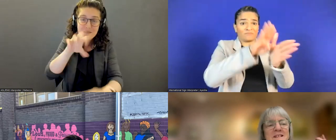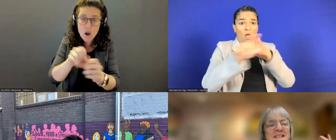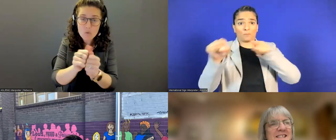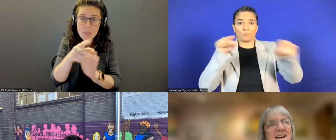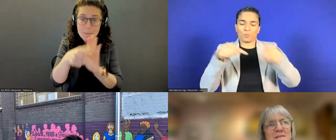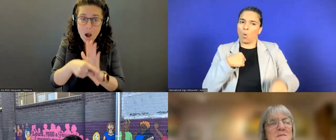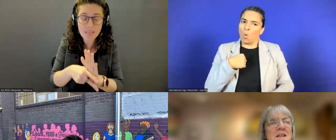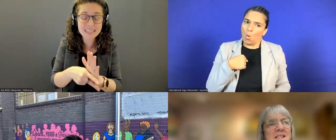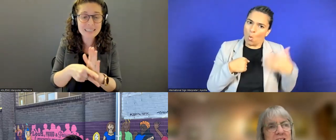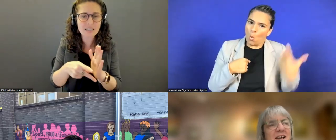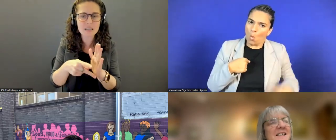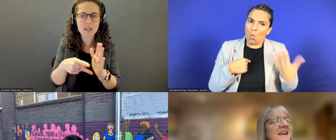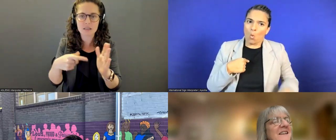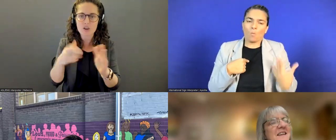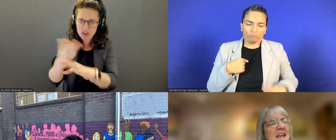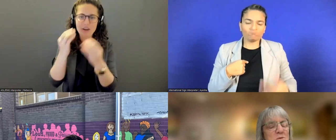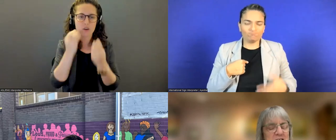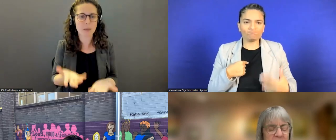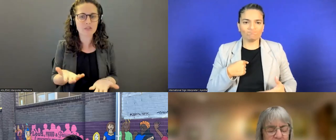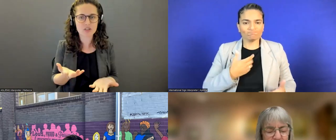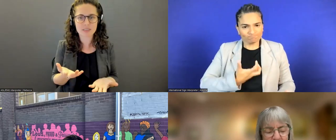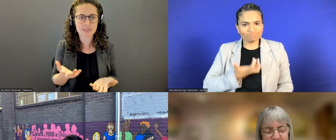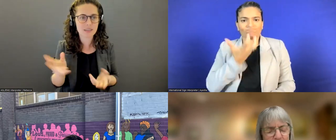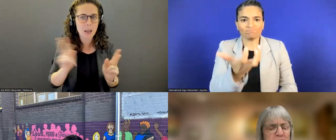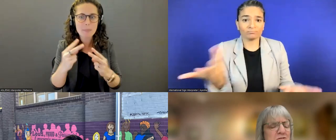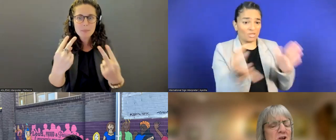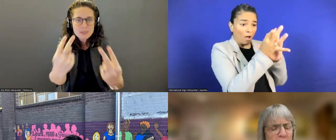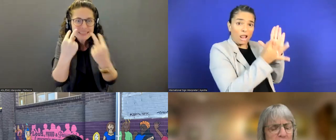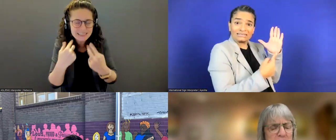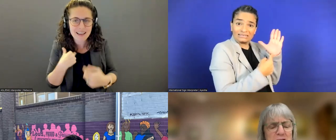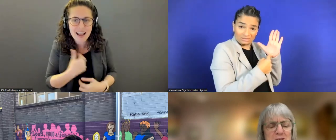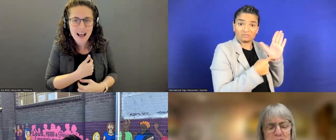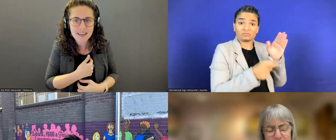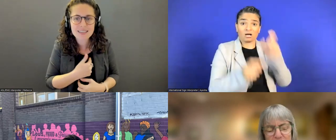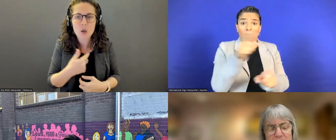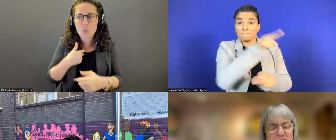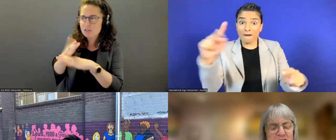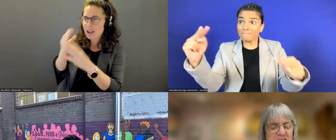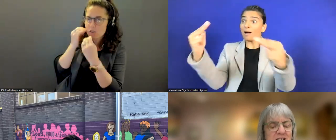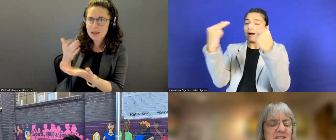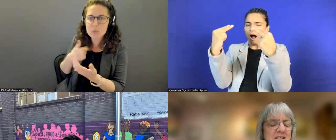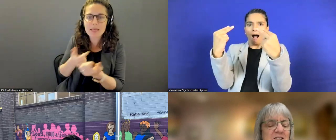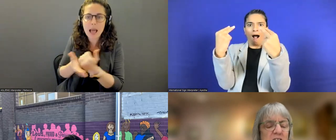People can see us. I think that really help recruit other people in both the field of international exchange